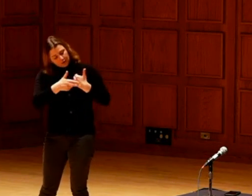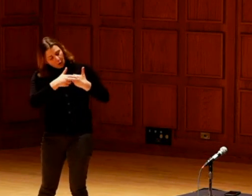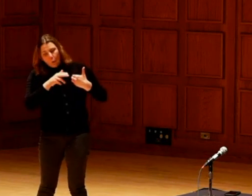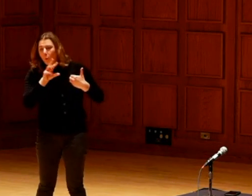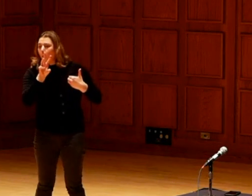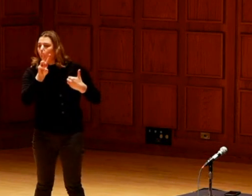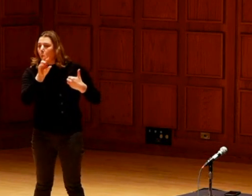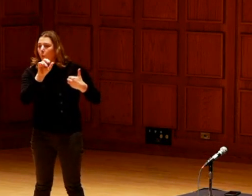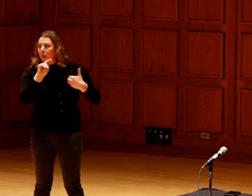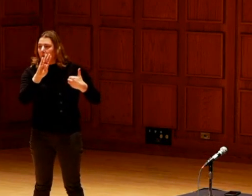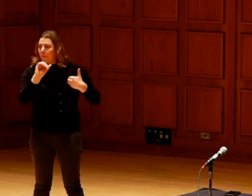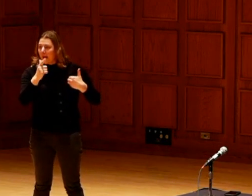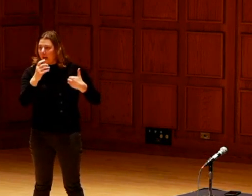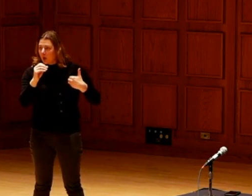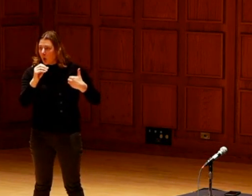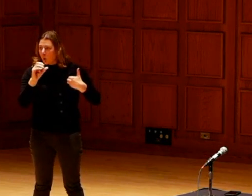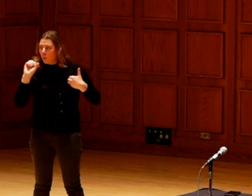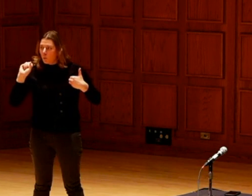I was looking through the jars.